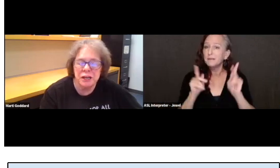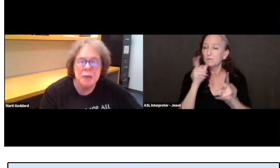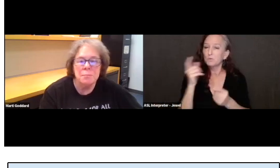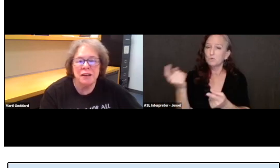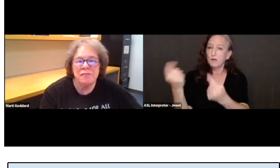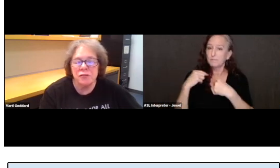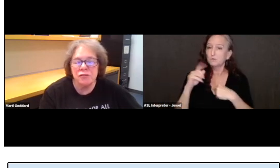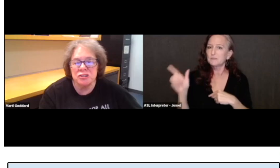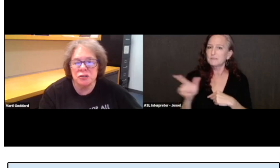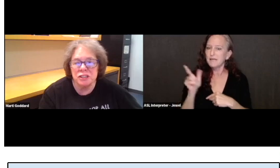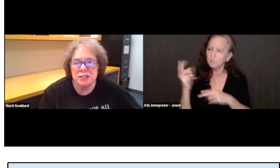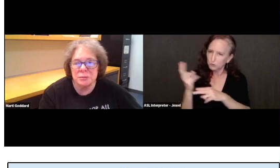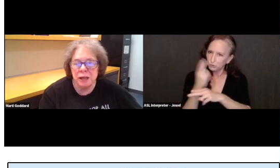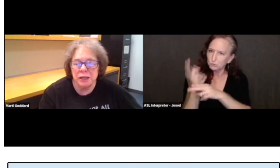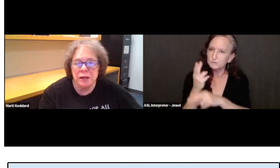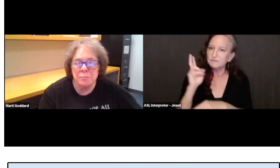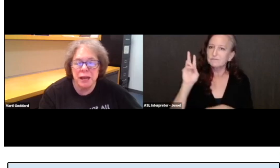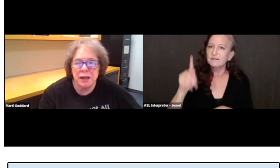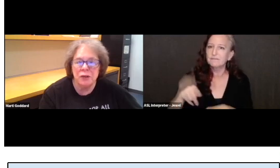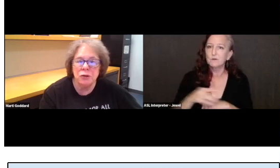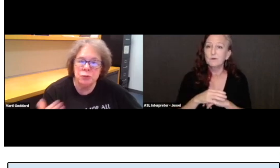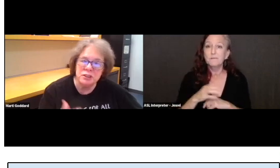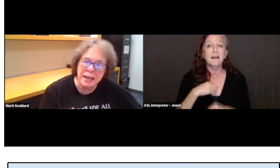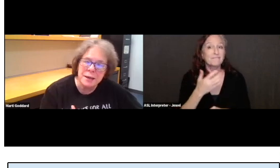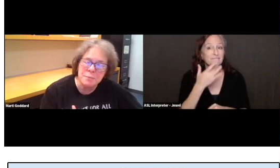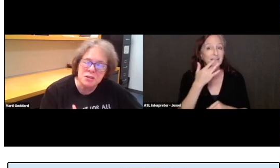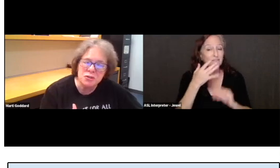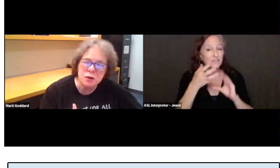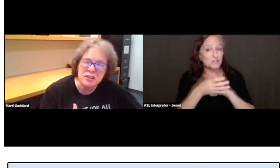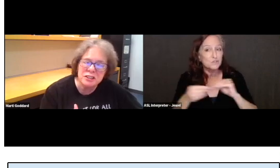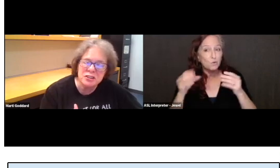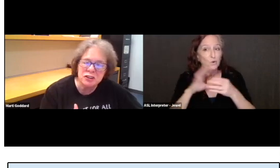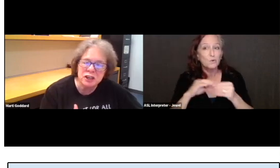My favorite story is about a young man who came into our center